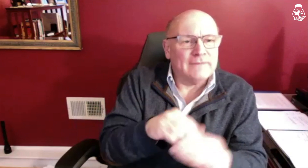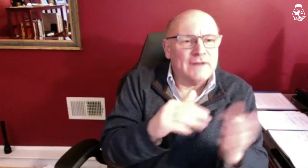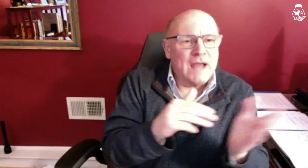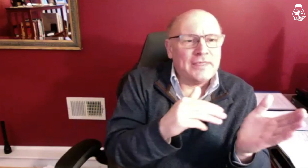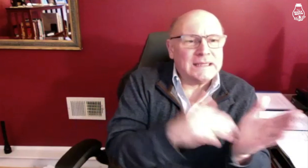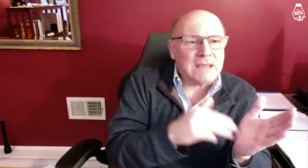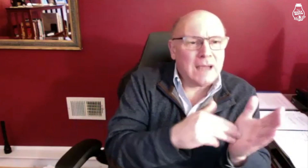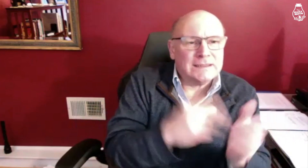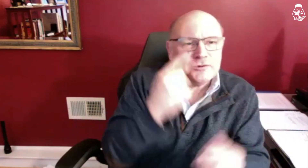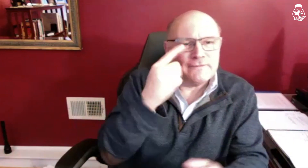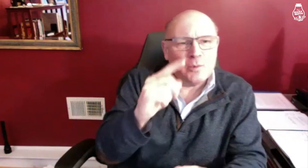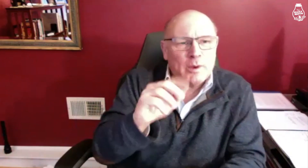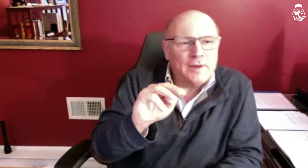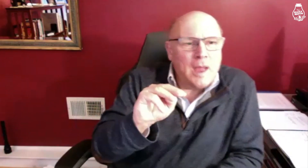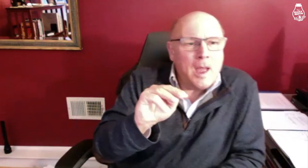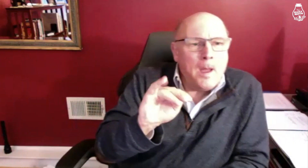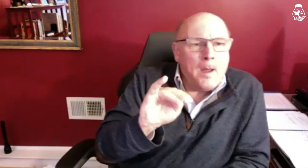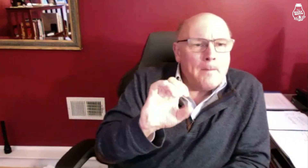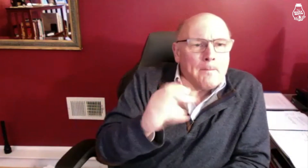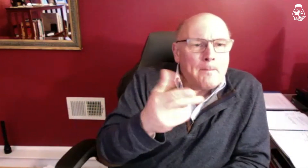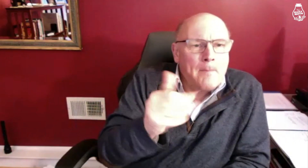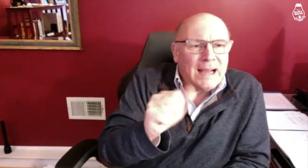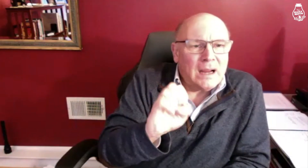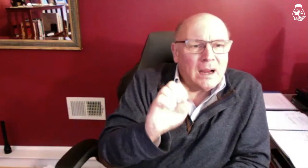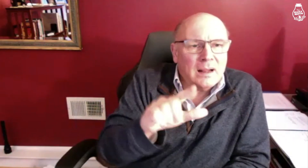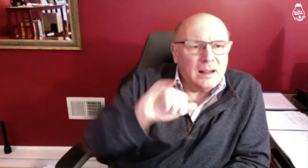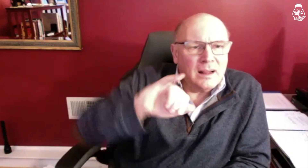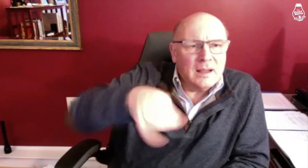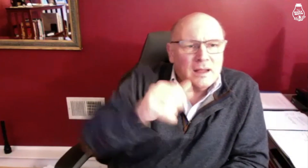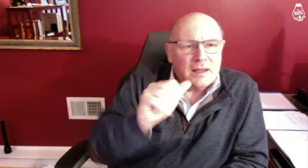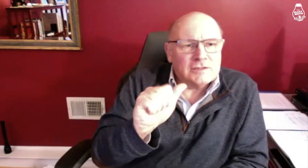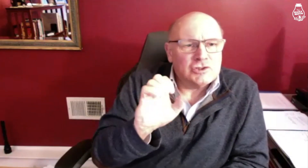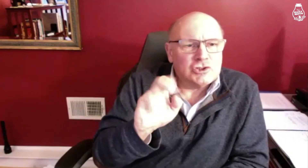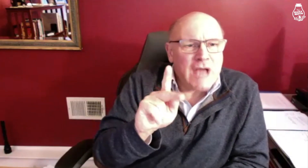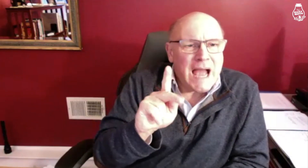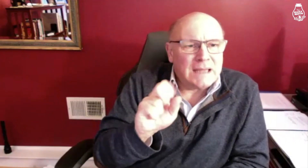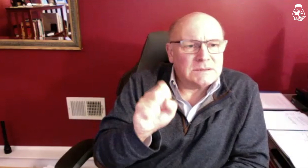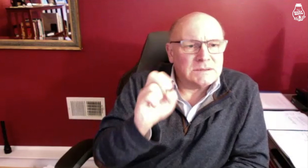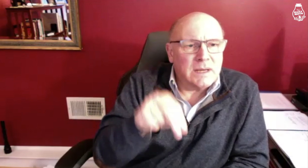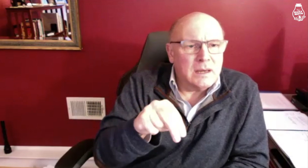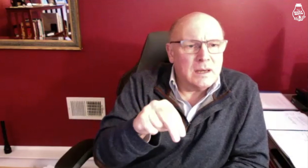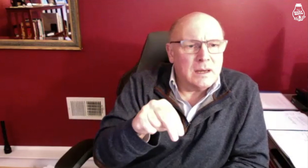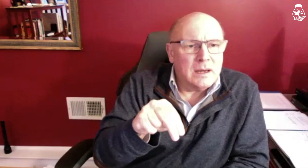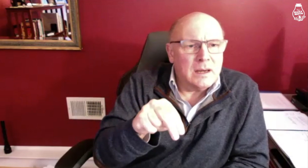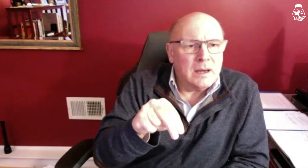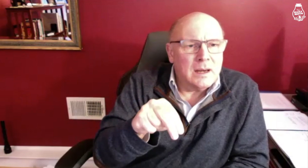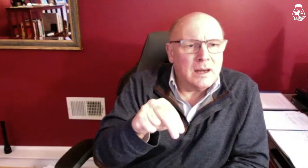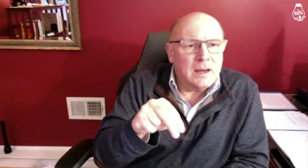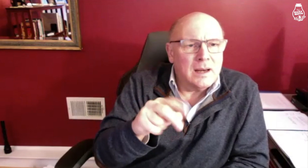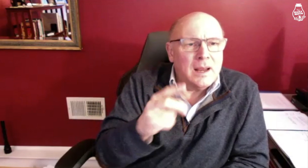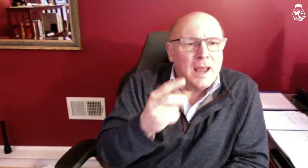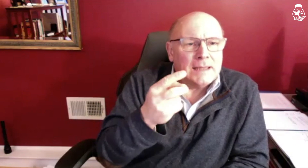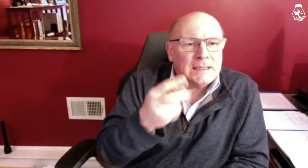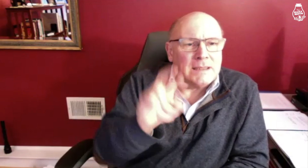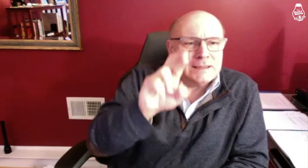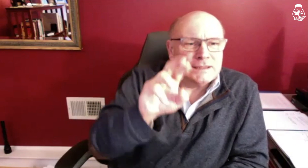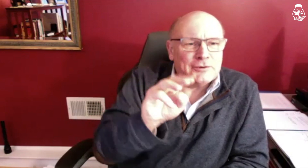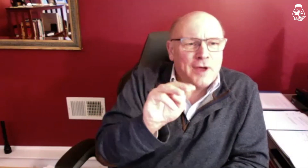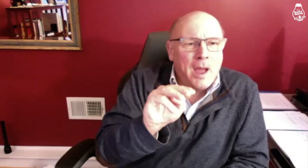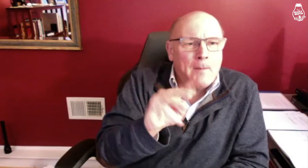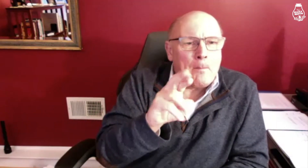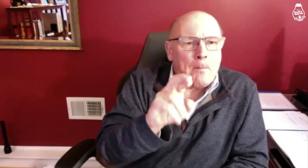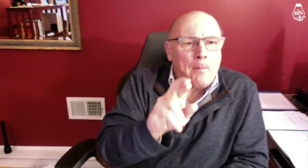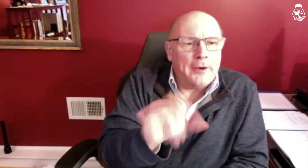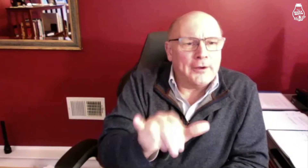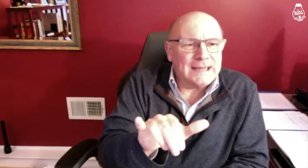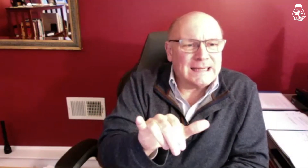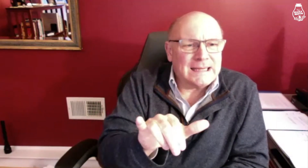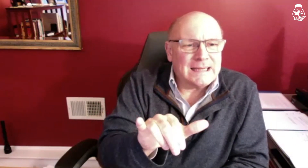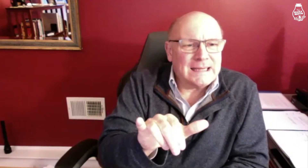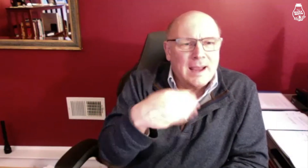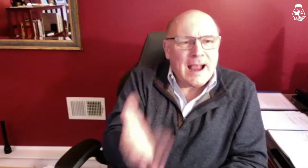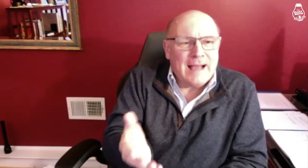involves the doctor for Michael Jackson, Dr. Murray,